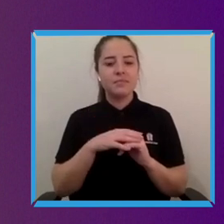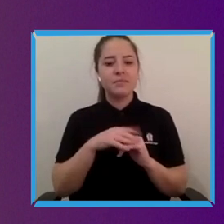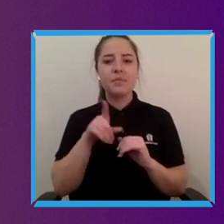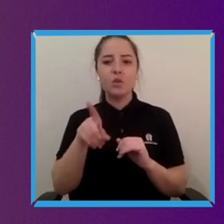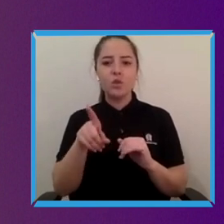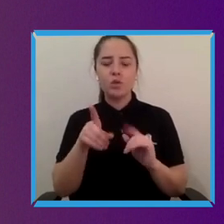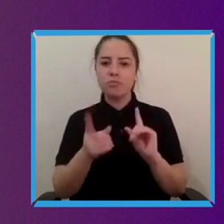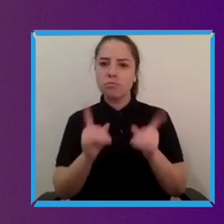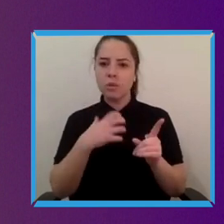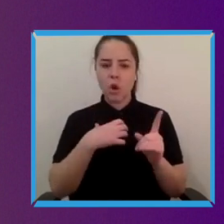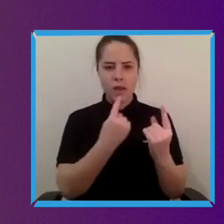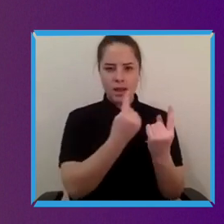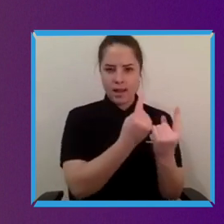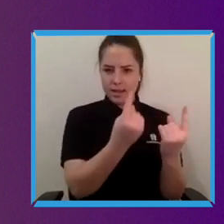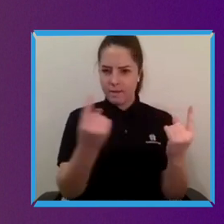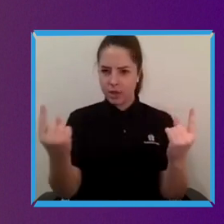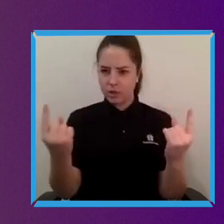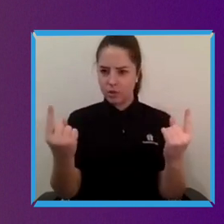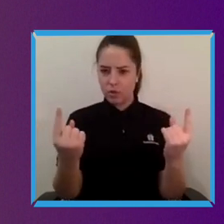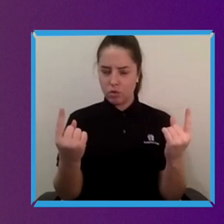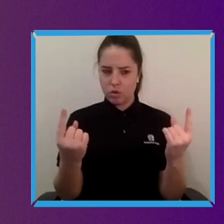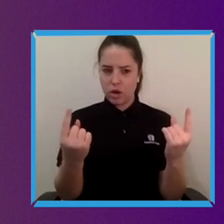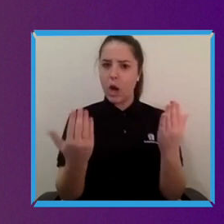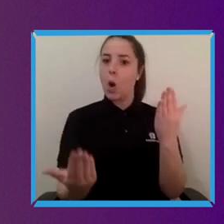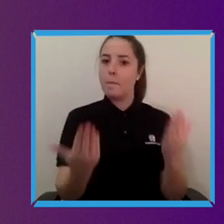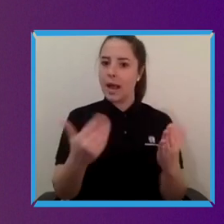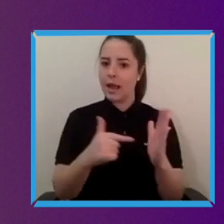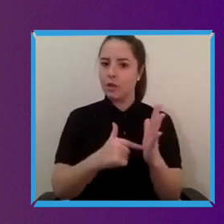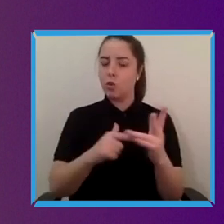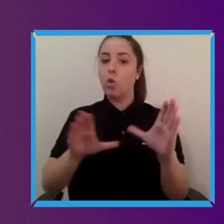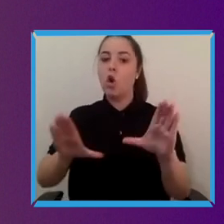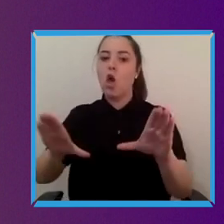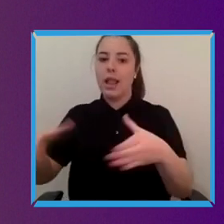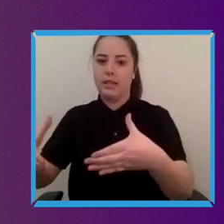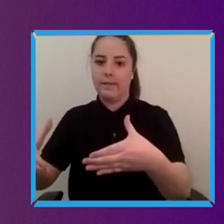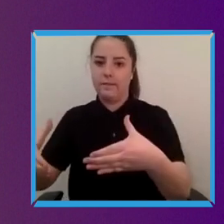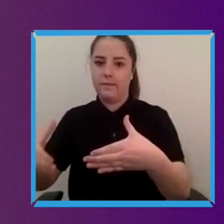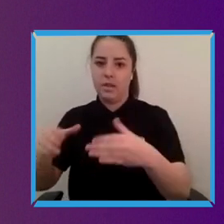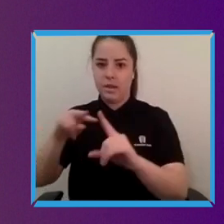collective provision and particularly kind of considering